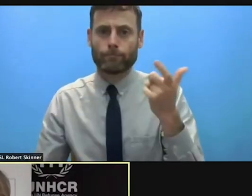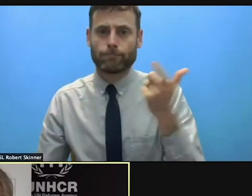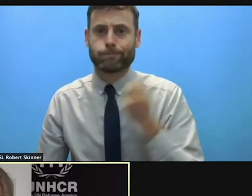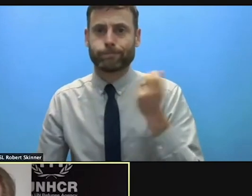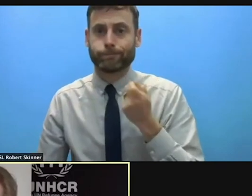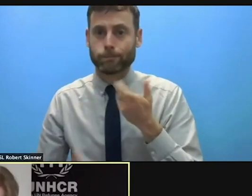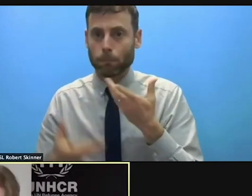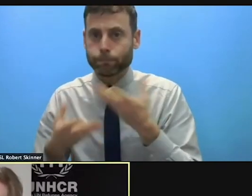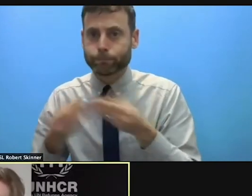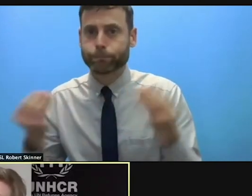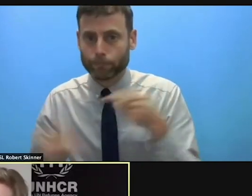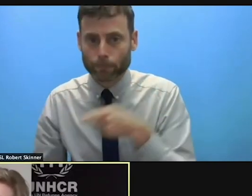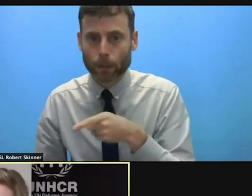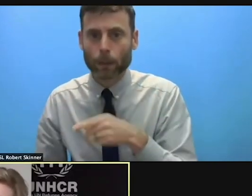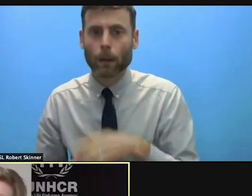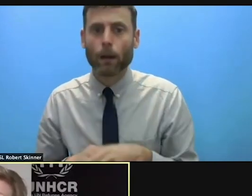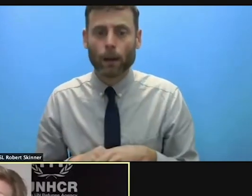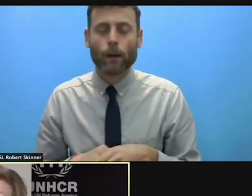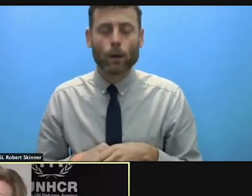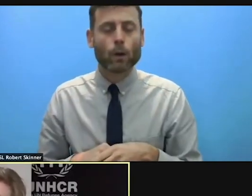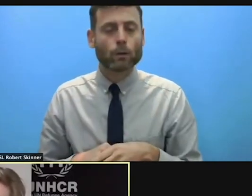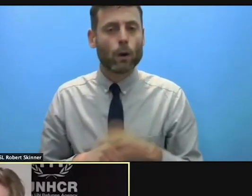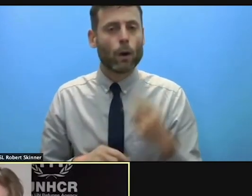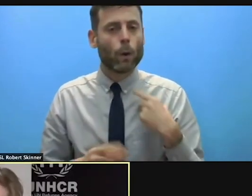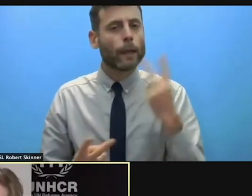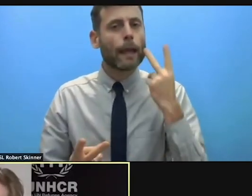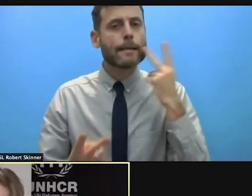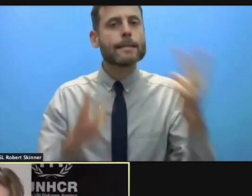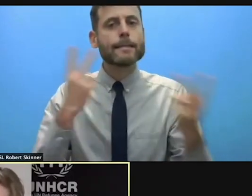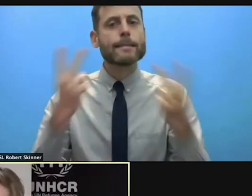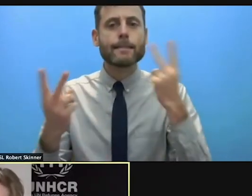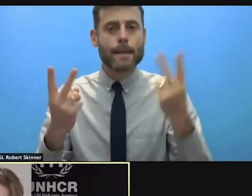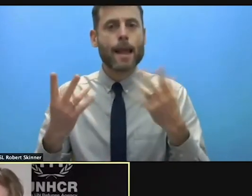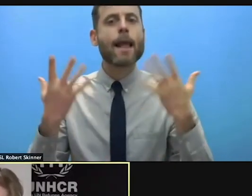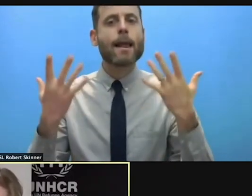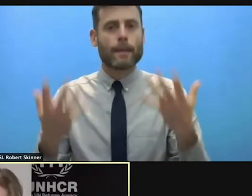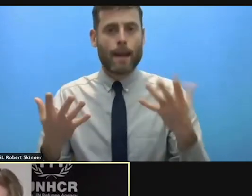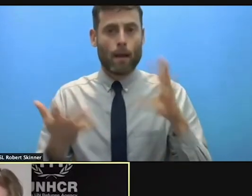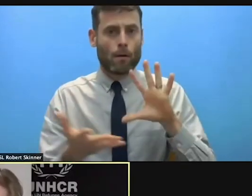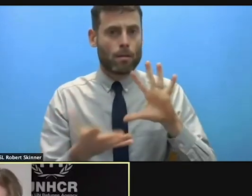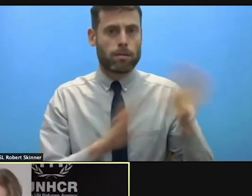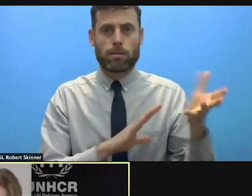we're seeing now a long term and probably very, very hard to resolve social and economic impact.